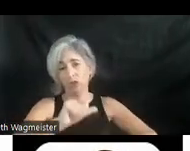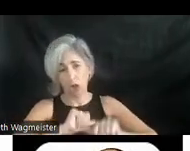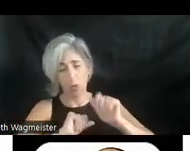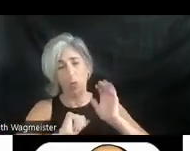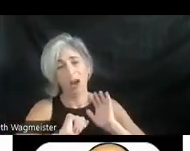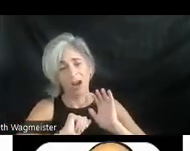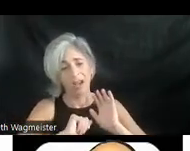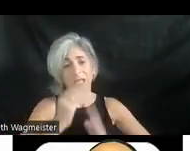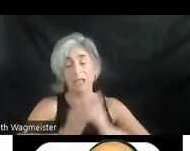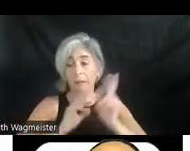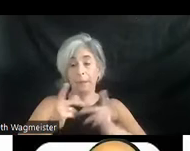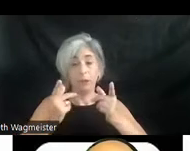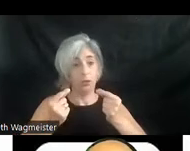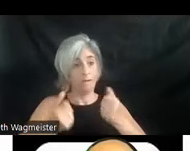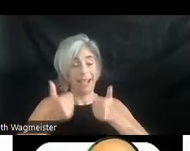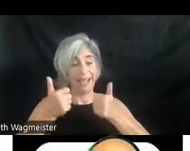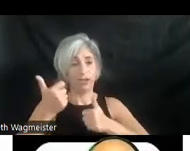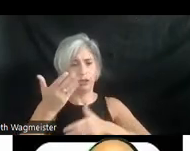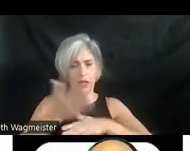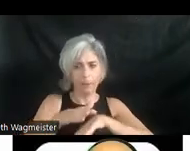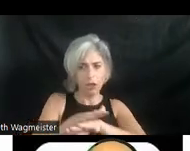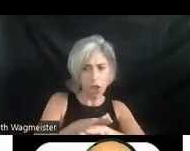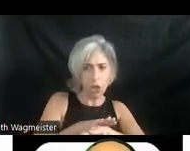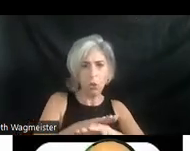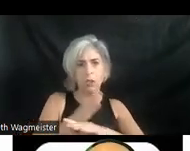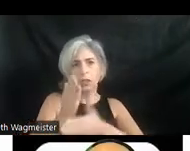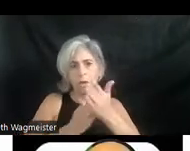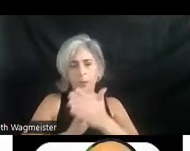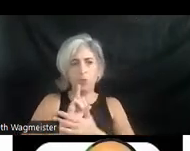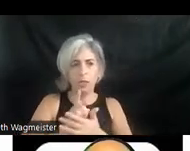people do it faster. Some people do it slower. Some people really spend time with research